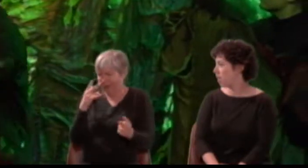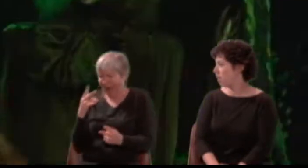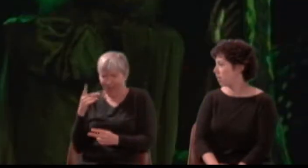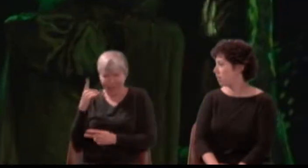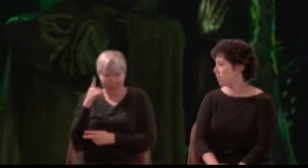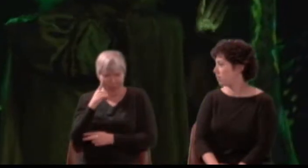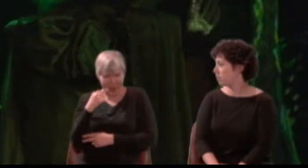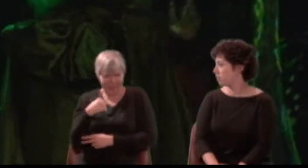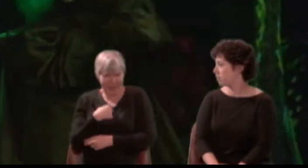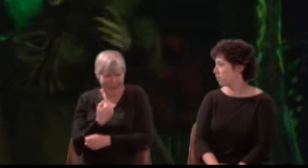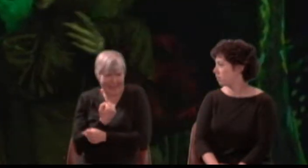Oberon: There lies your love.